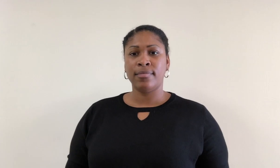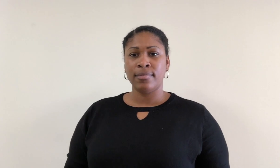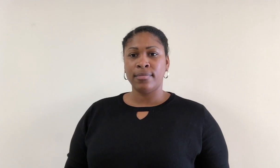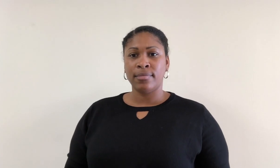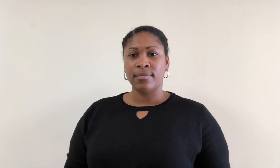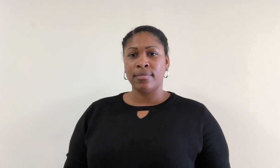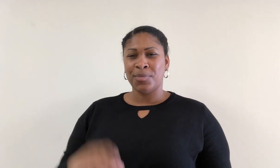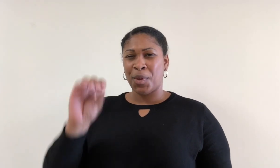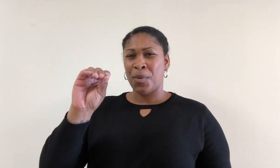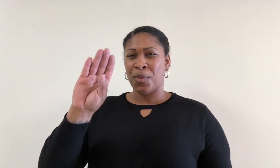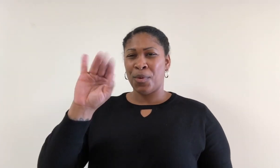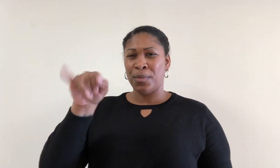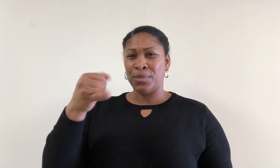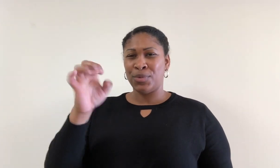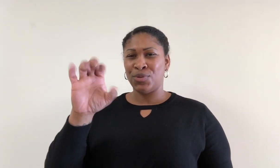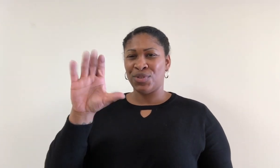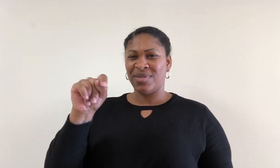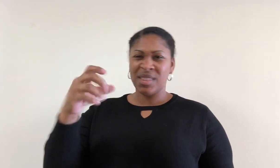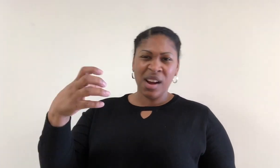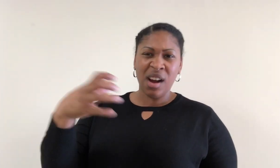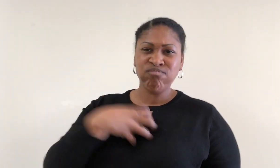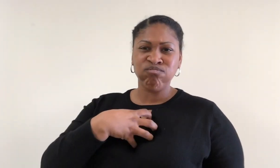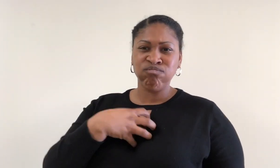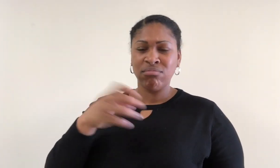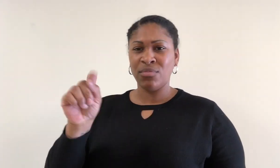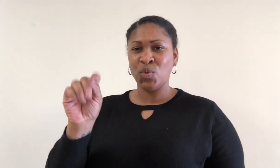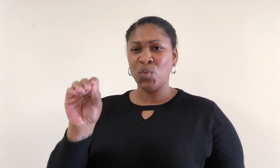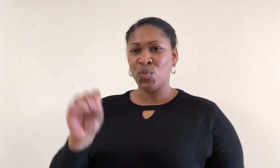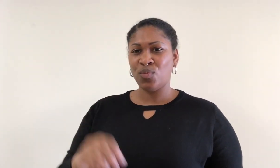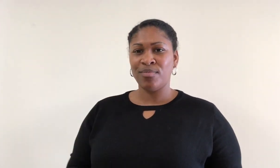Objected to.